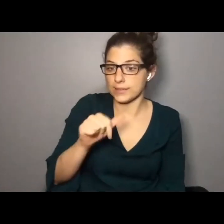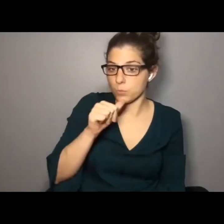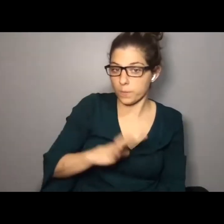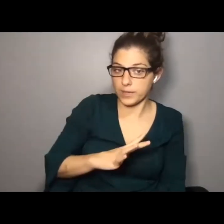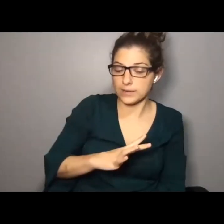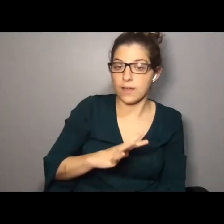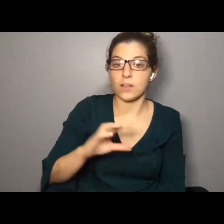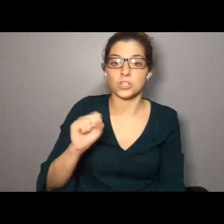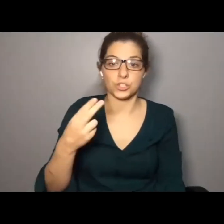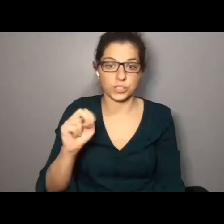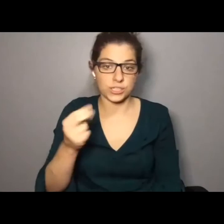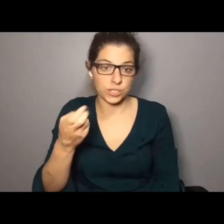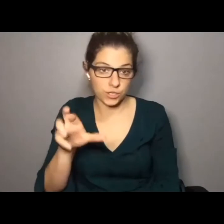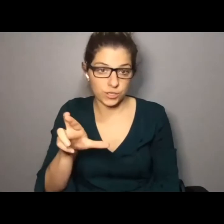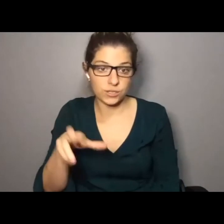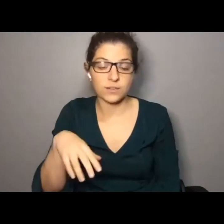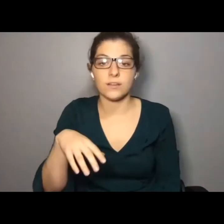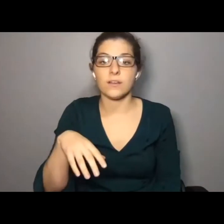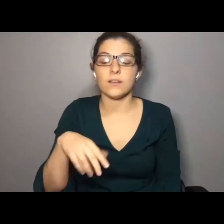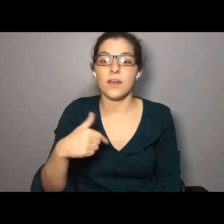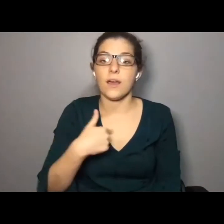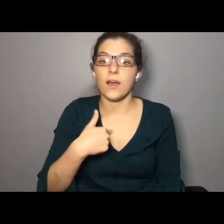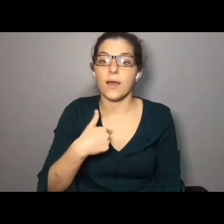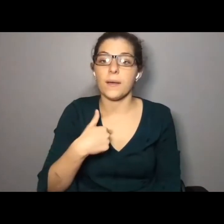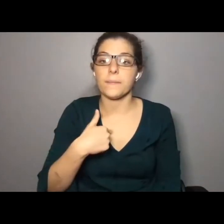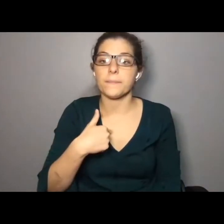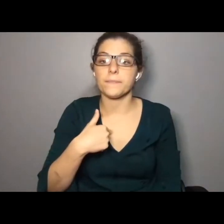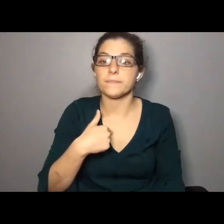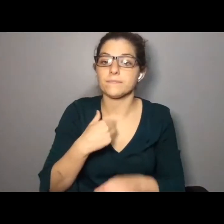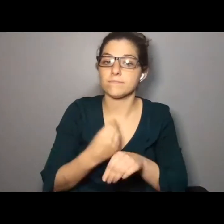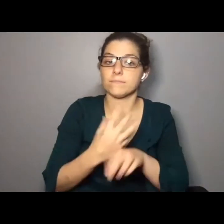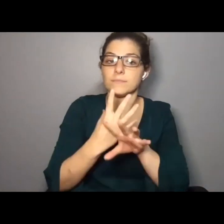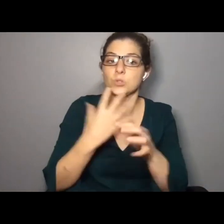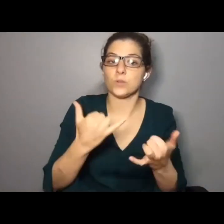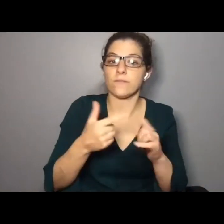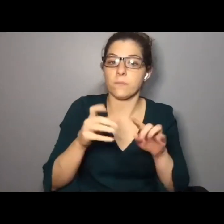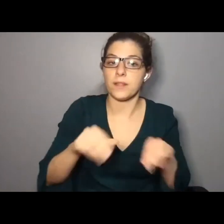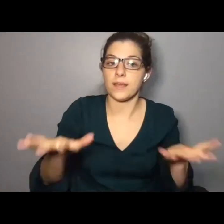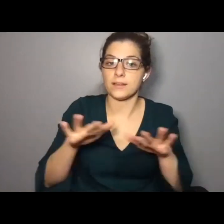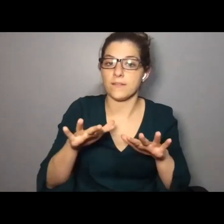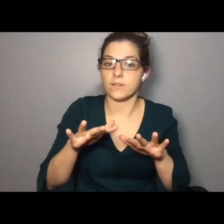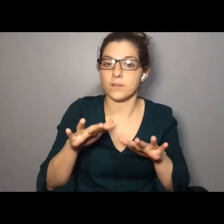, white, non-disabled woman and I use she/her pronounces. I'm tuning in today from the